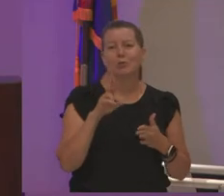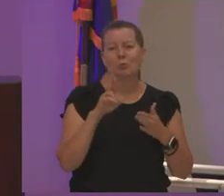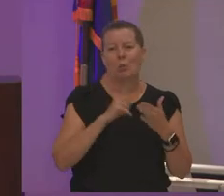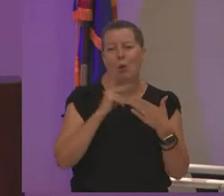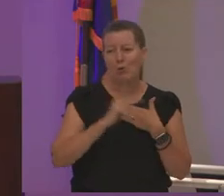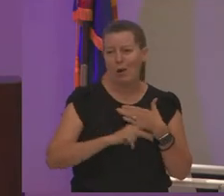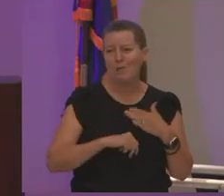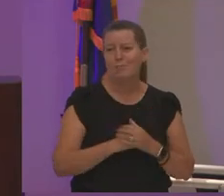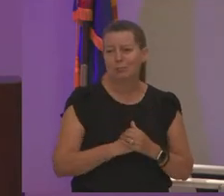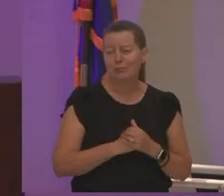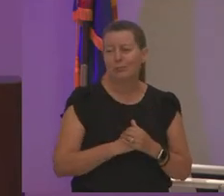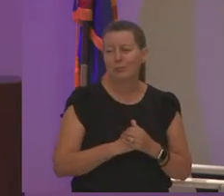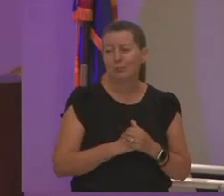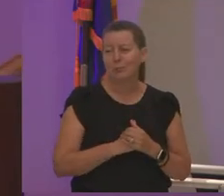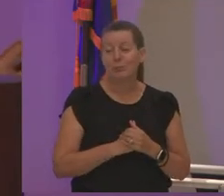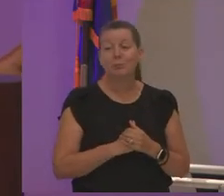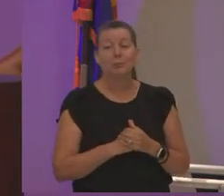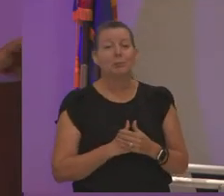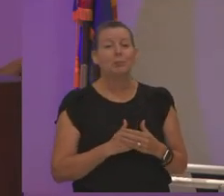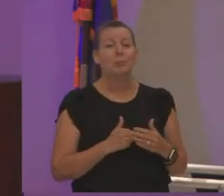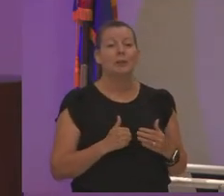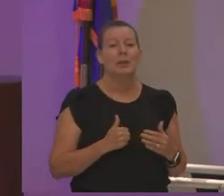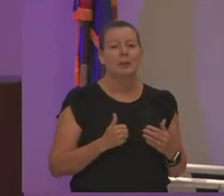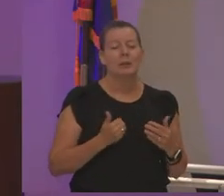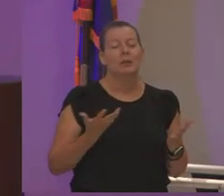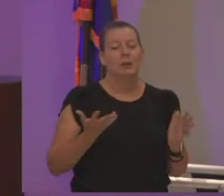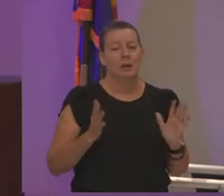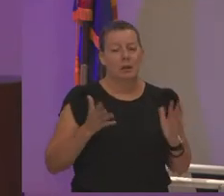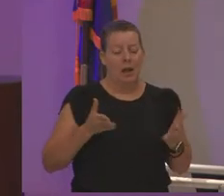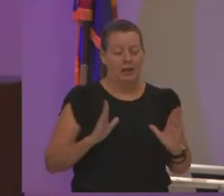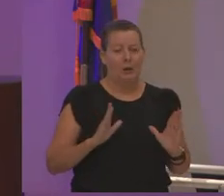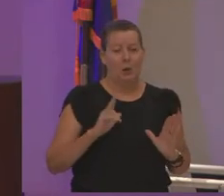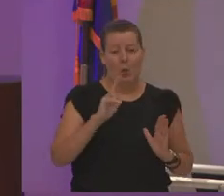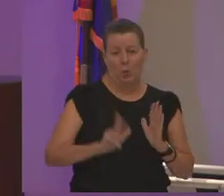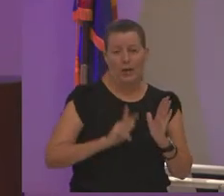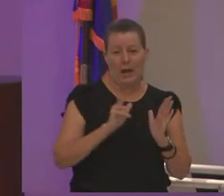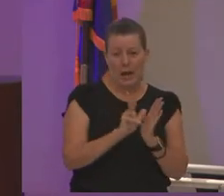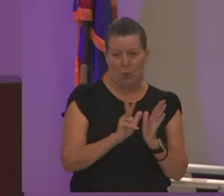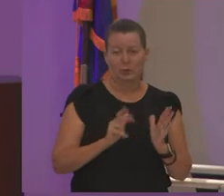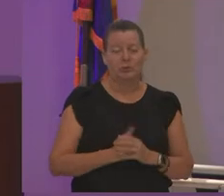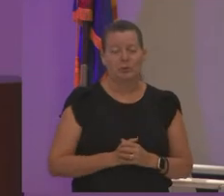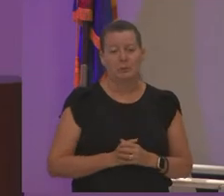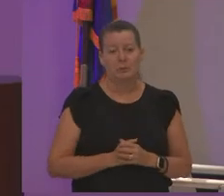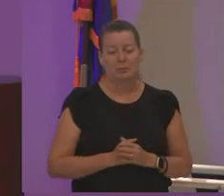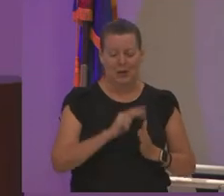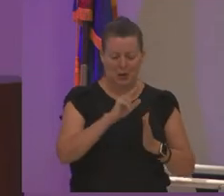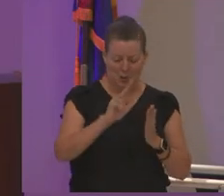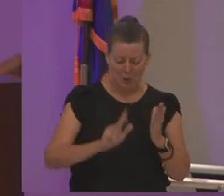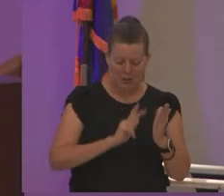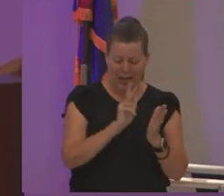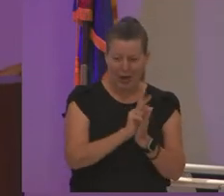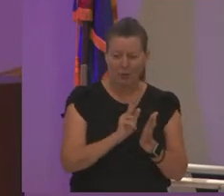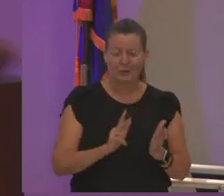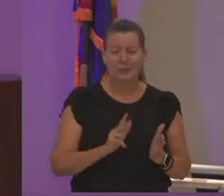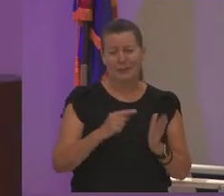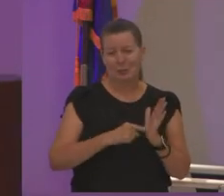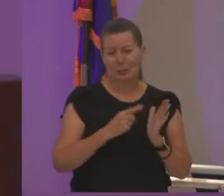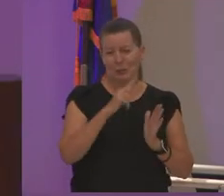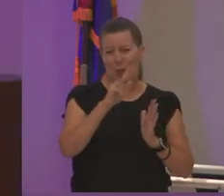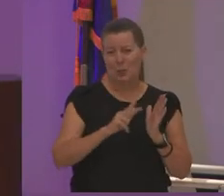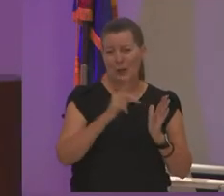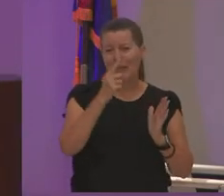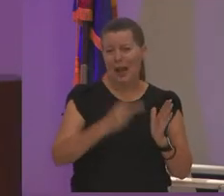and i gave myself three hours three and sometimes three and a half three hours